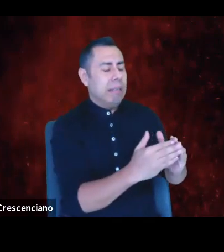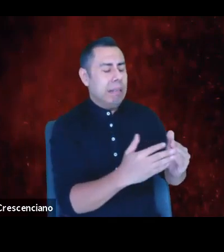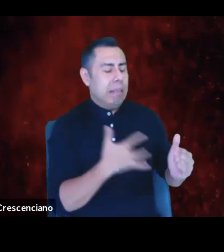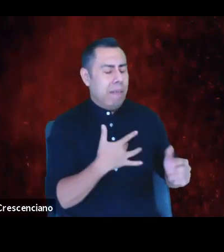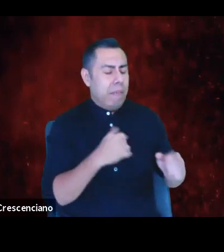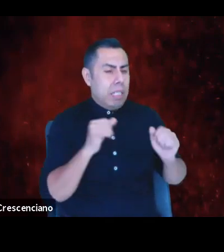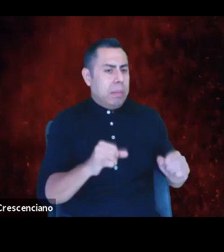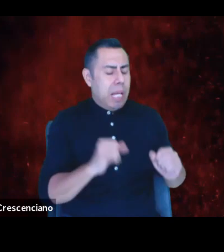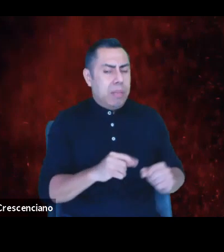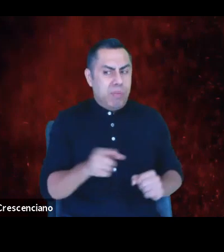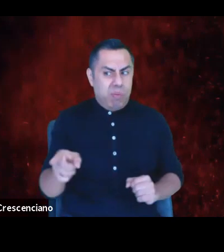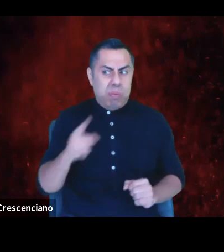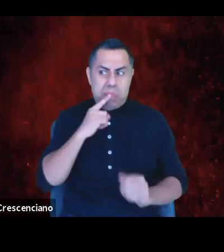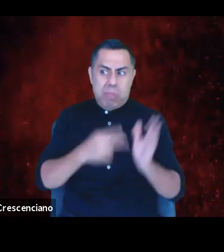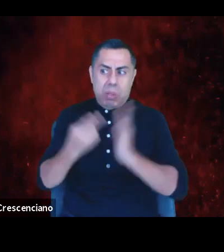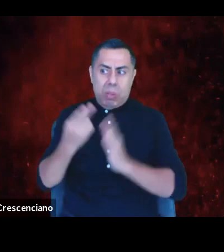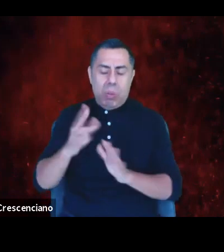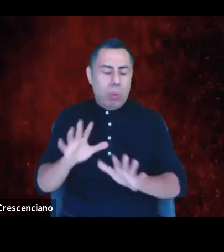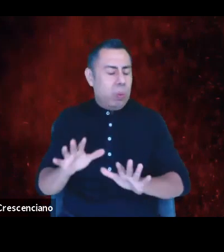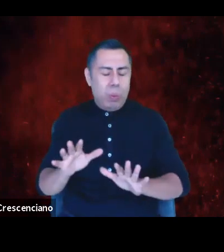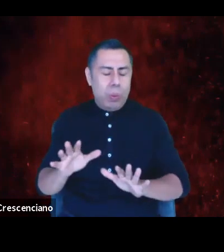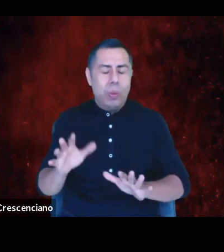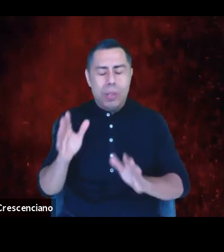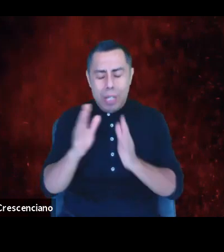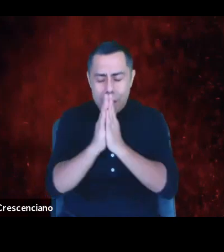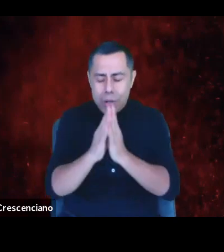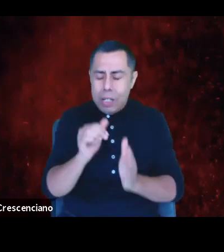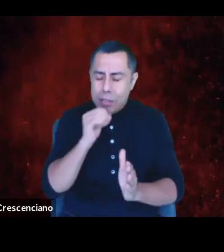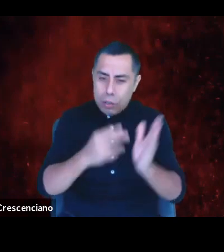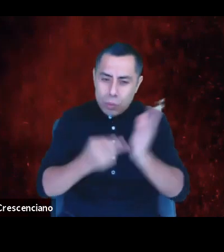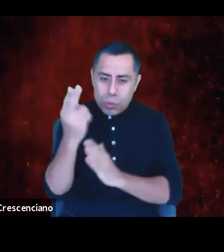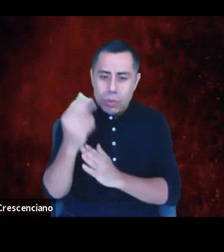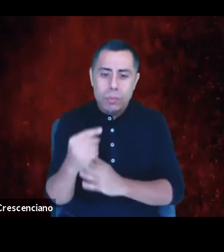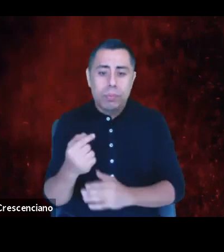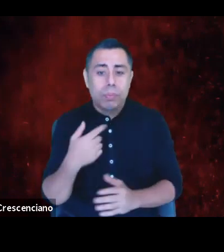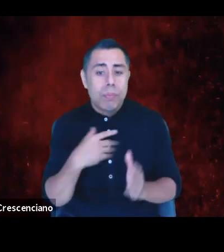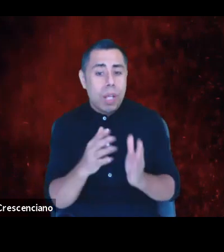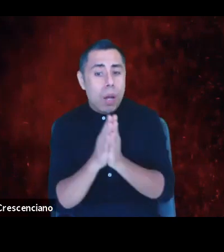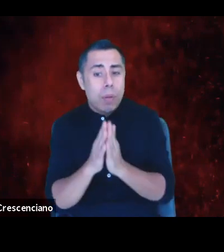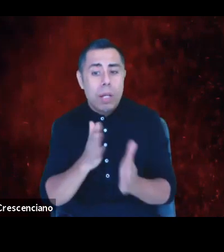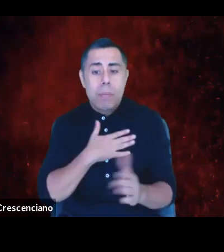I pray that the colleagues who smile with me in sessions, who like pictures of my family on social media,